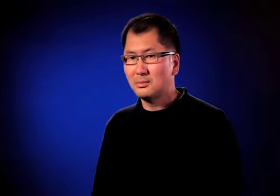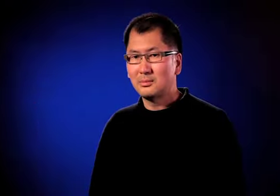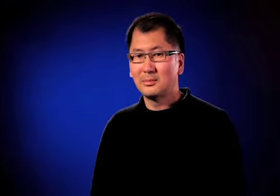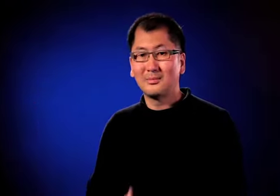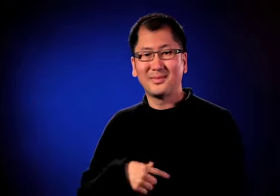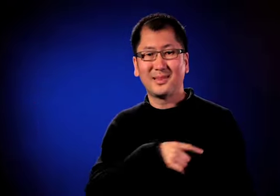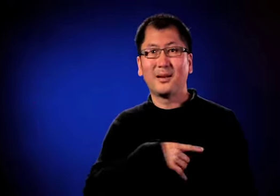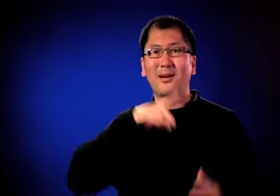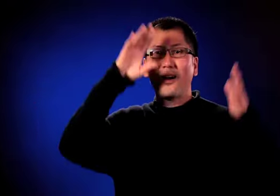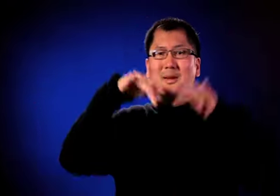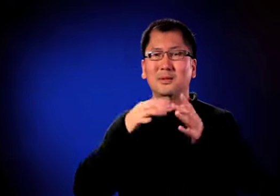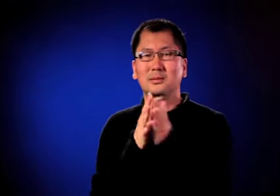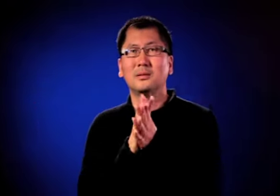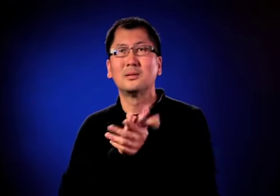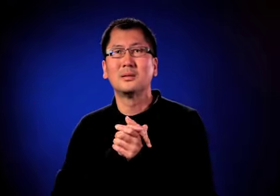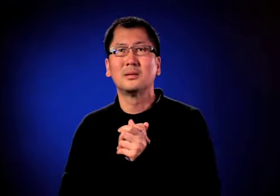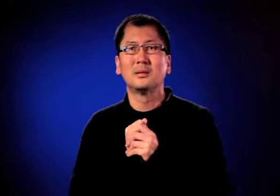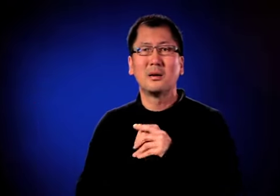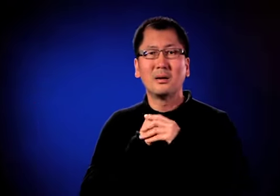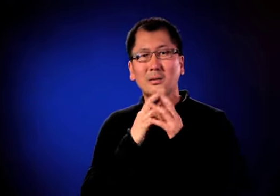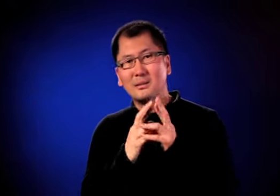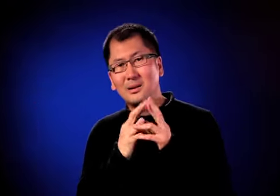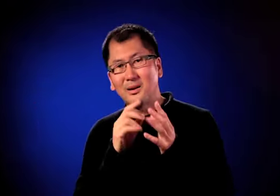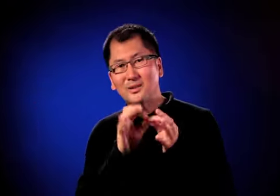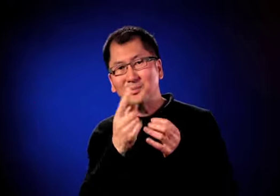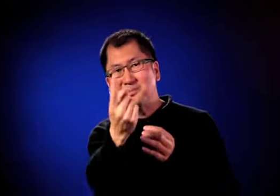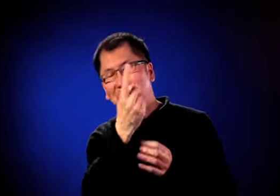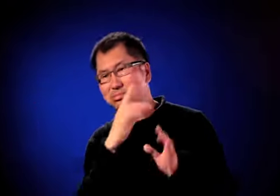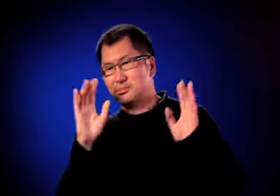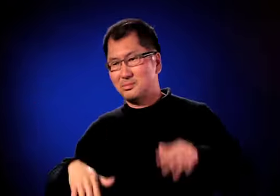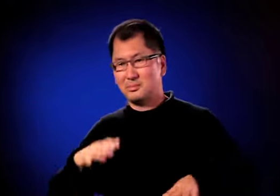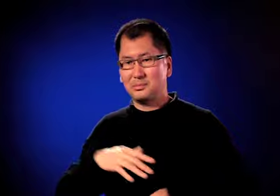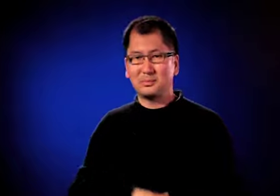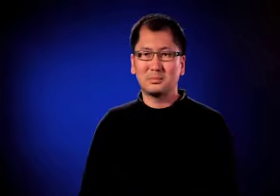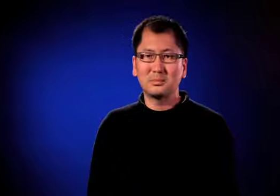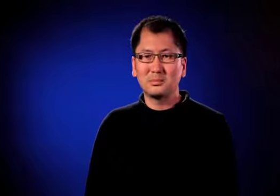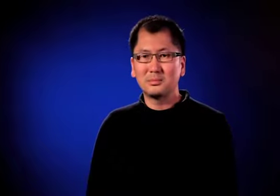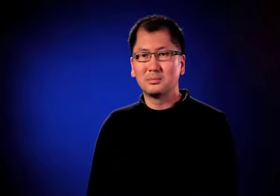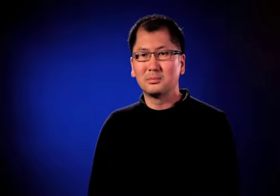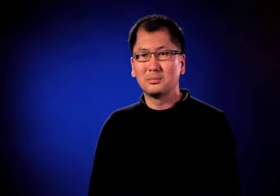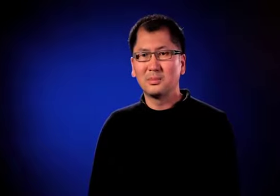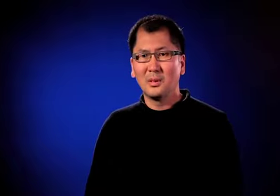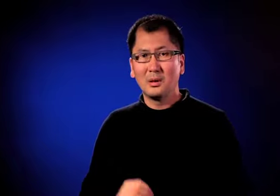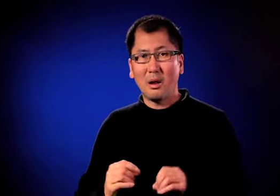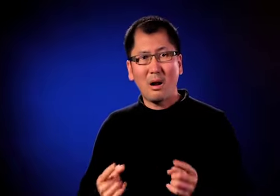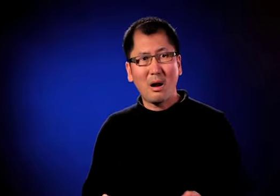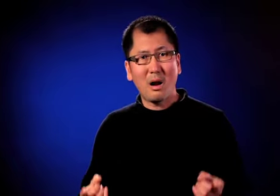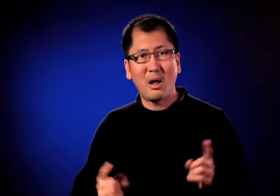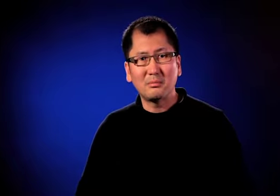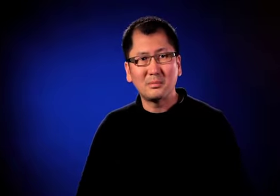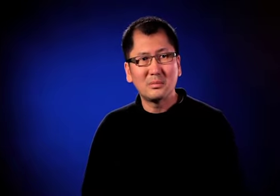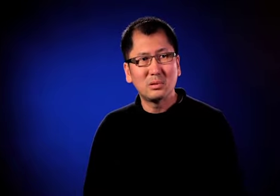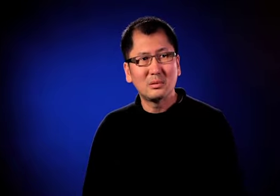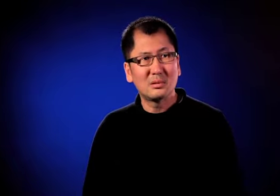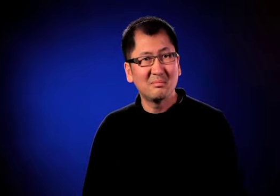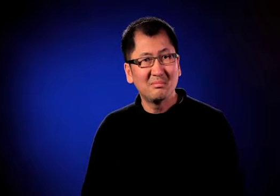access to communication about my care. And what happened is they assumed that I really didn't need them.